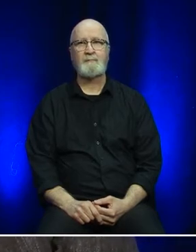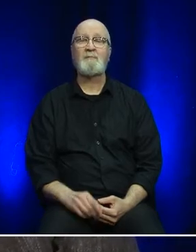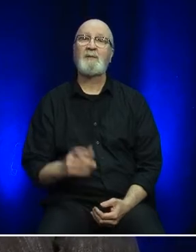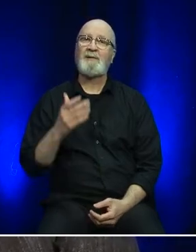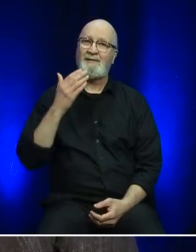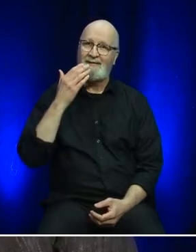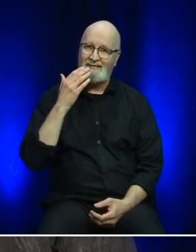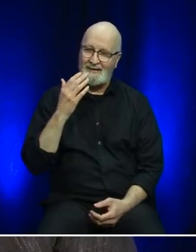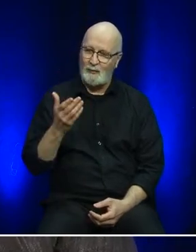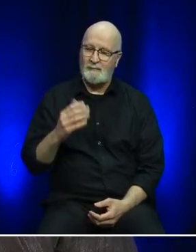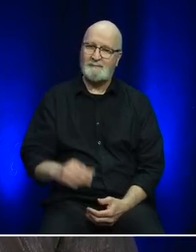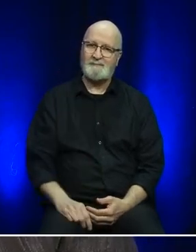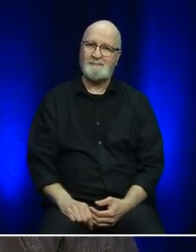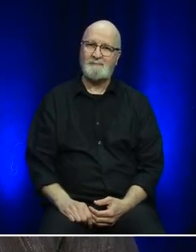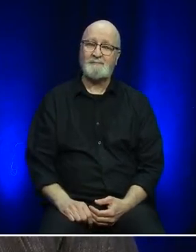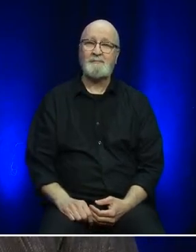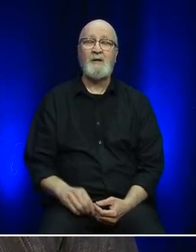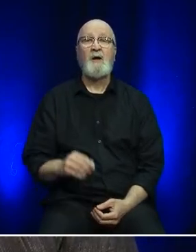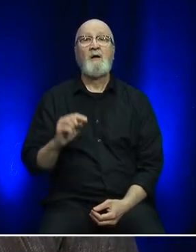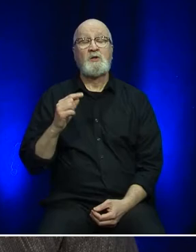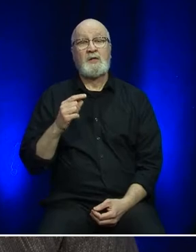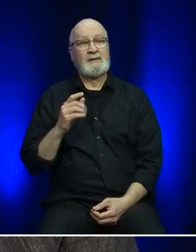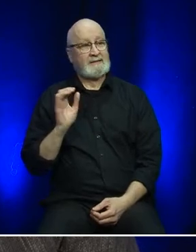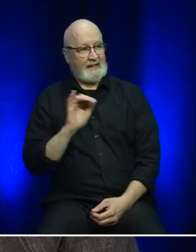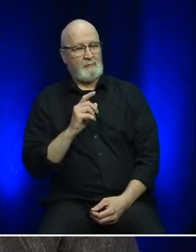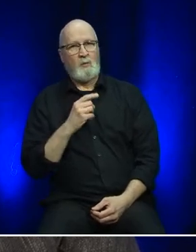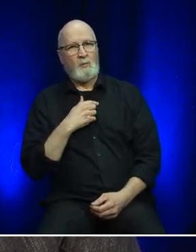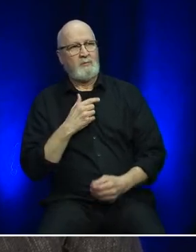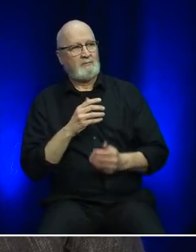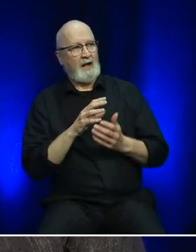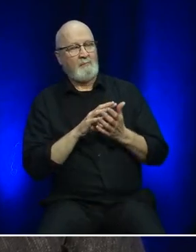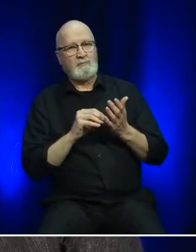Thank you, Gary. I would like to echo your comments and offer my